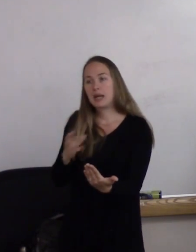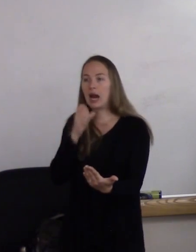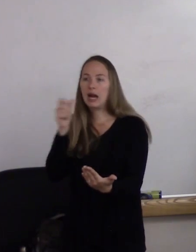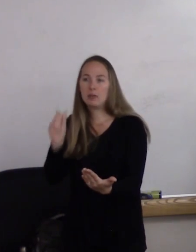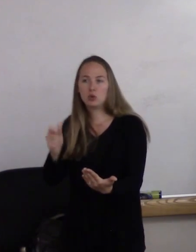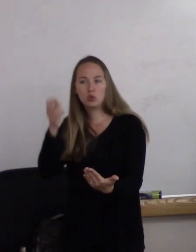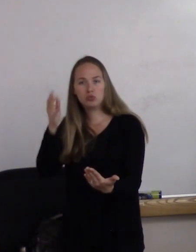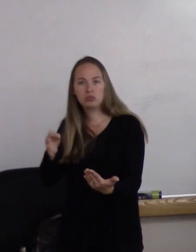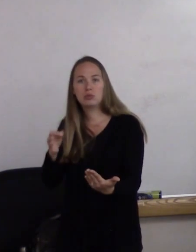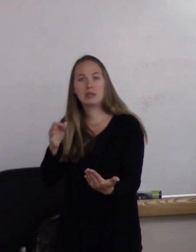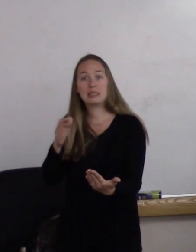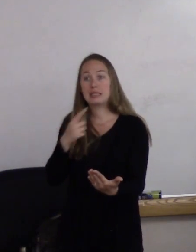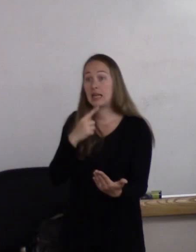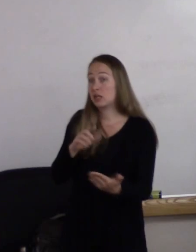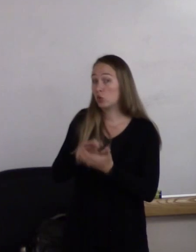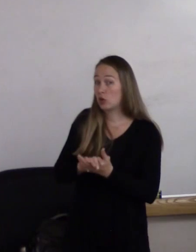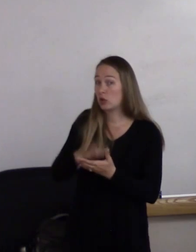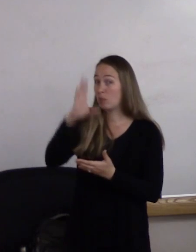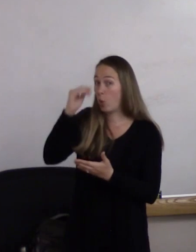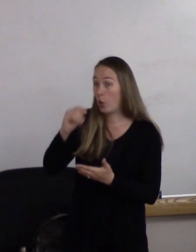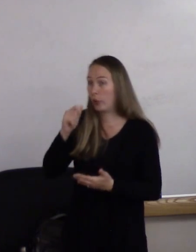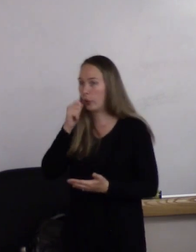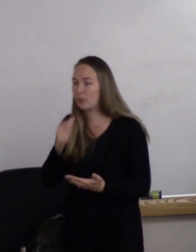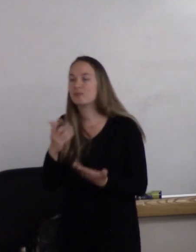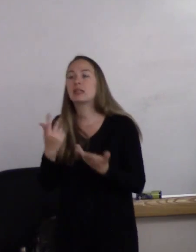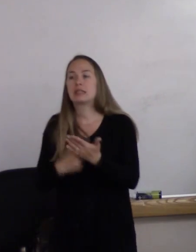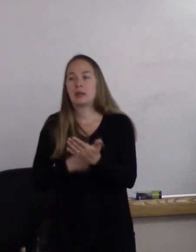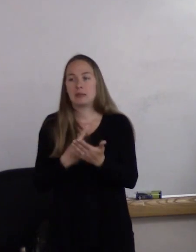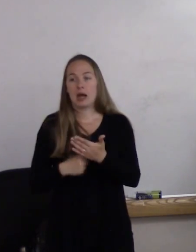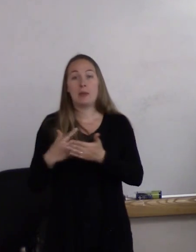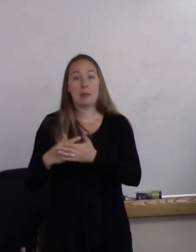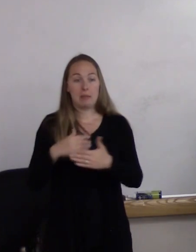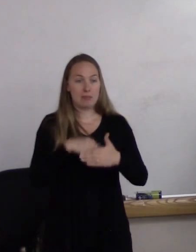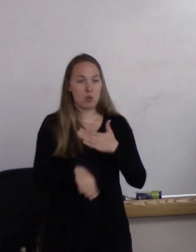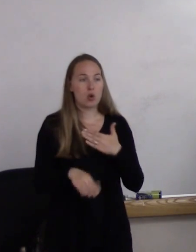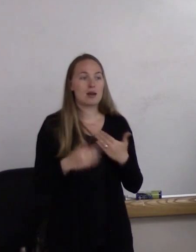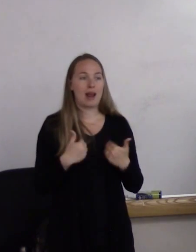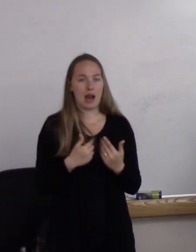Sometimes a baby is born and that baby is born with both characteristics--